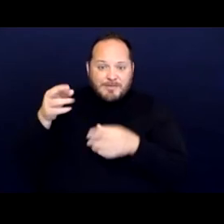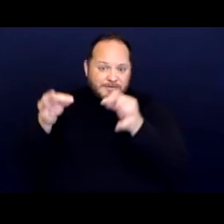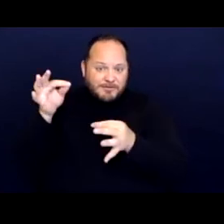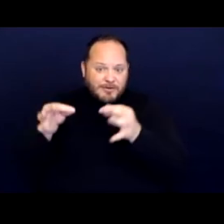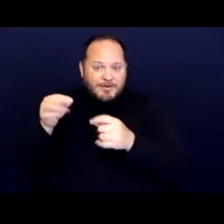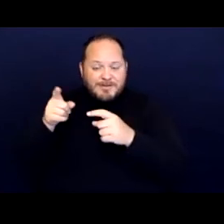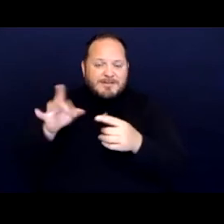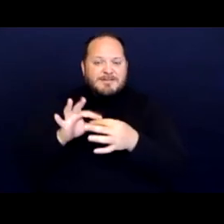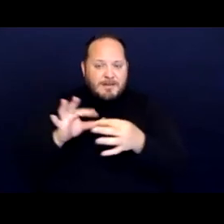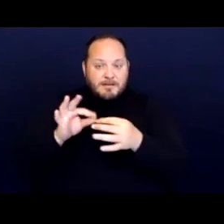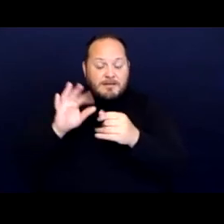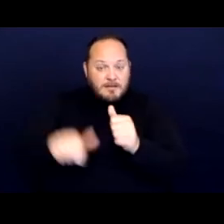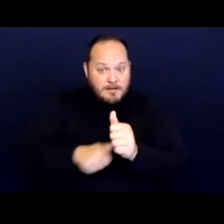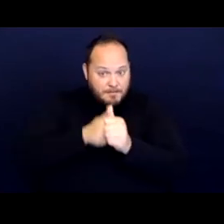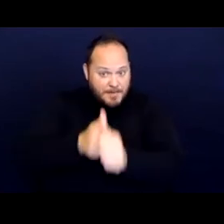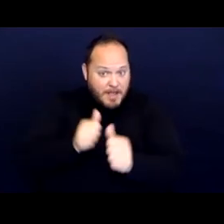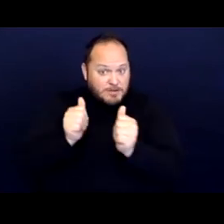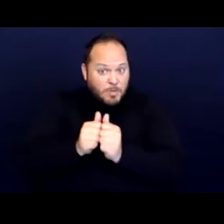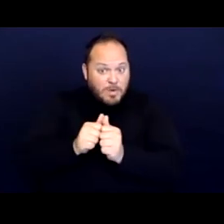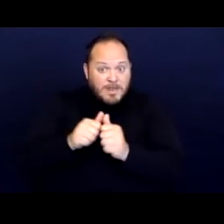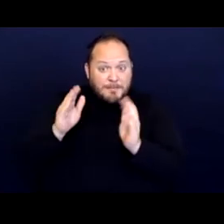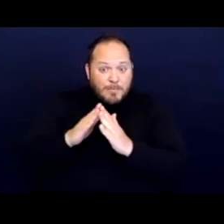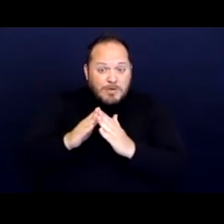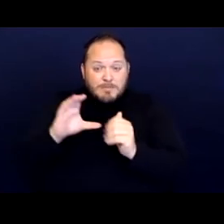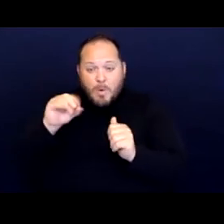compliance with municipal code enforcement